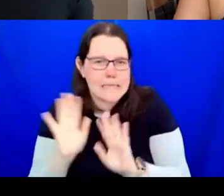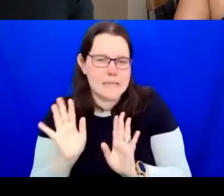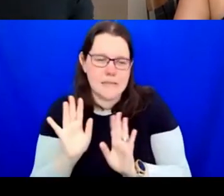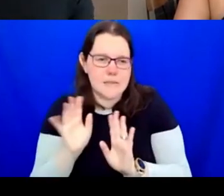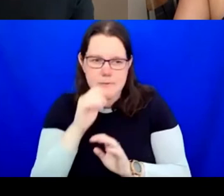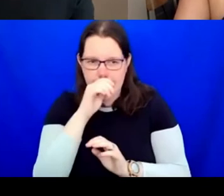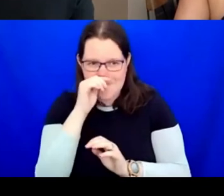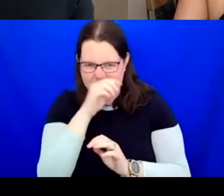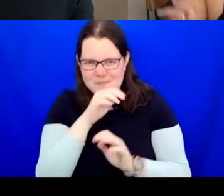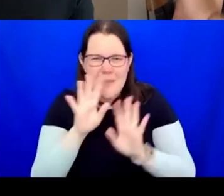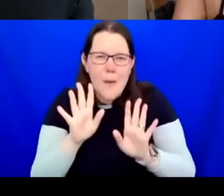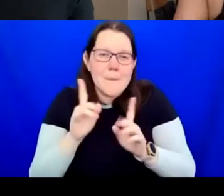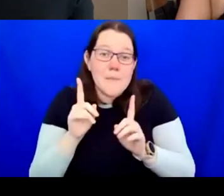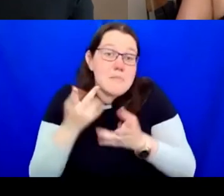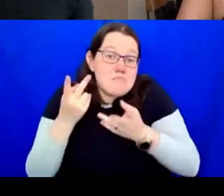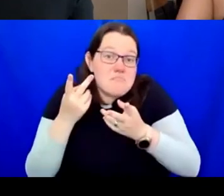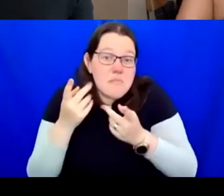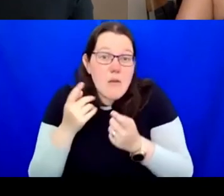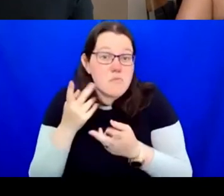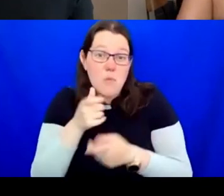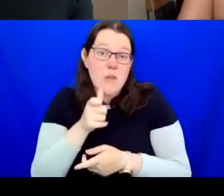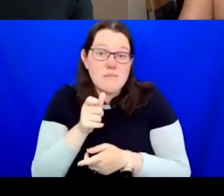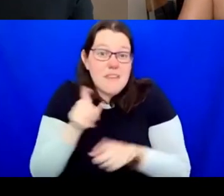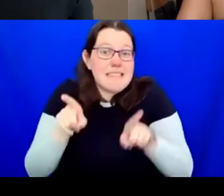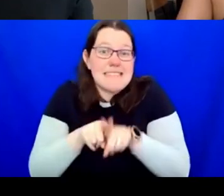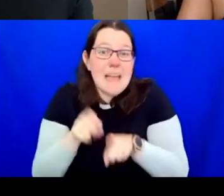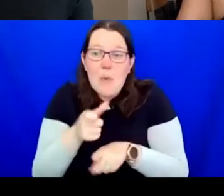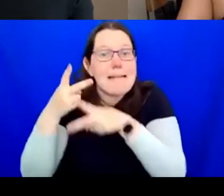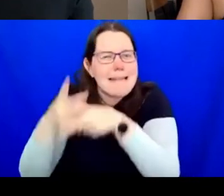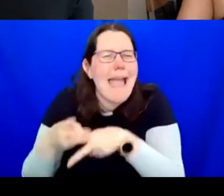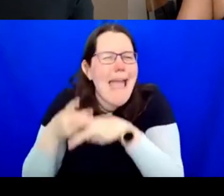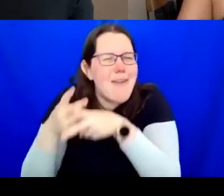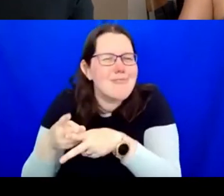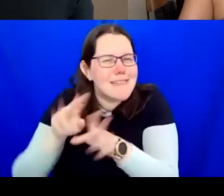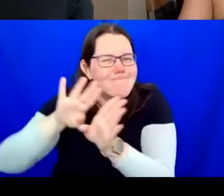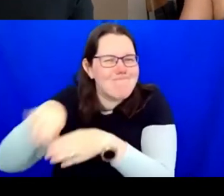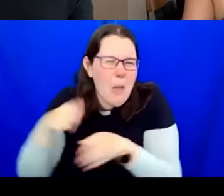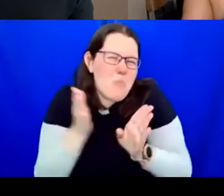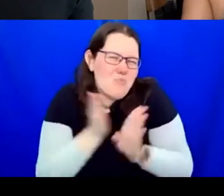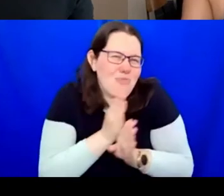use the word "caring" again to think about that. AIDAN: Thanks, Deb. A question from Mike Layward